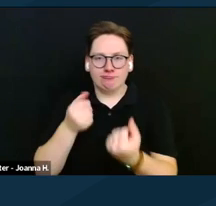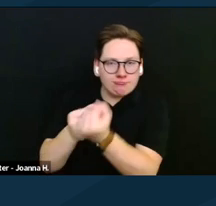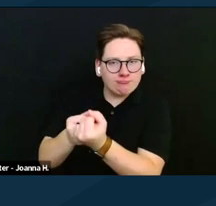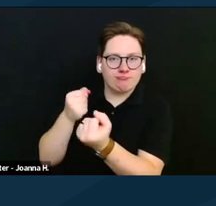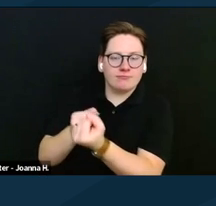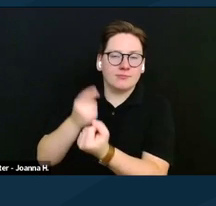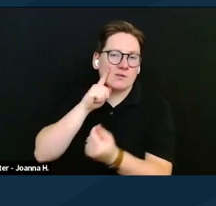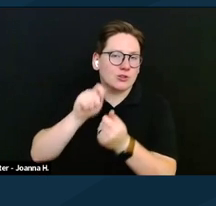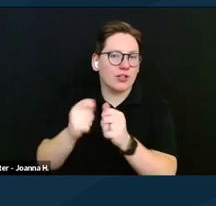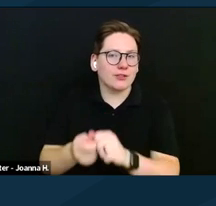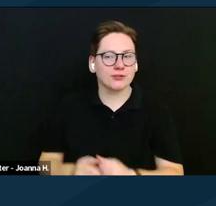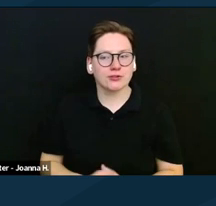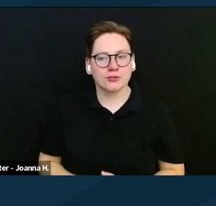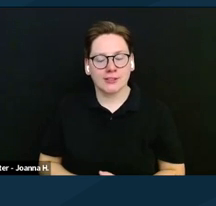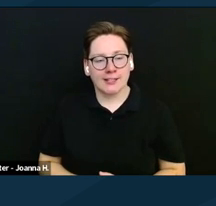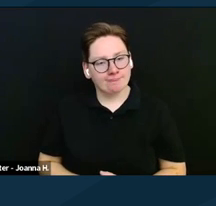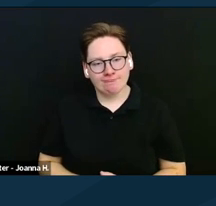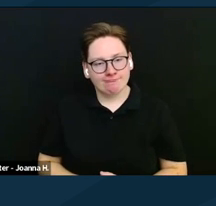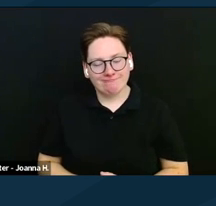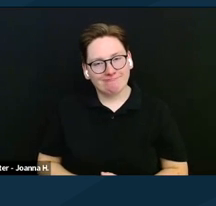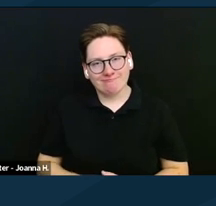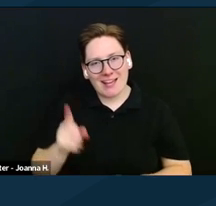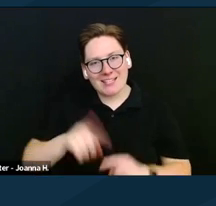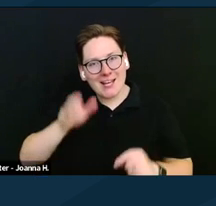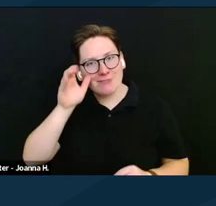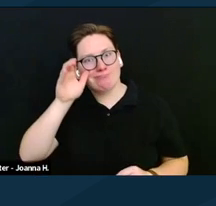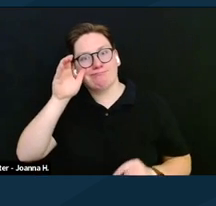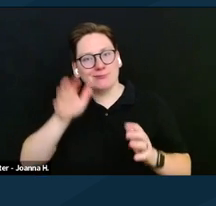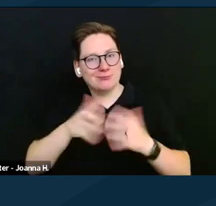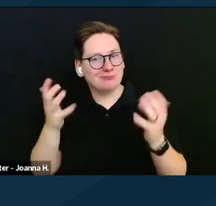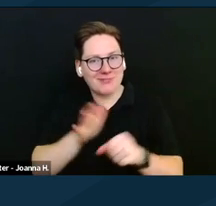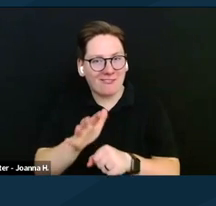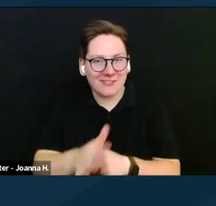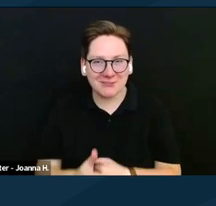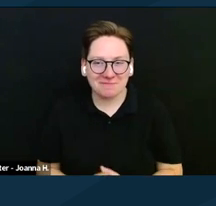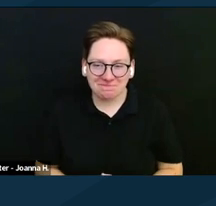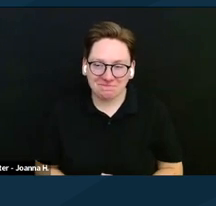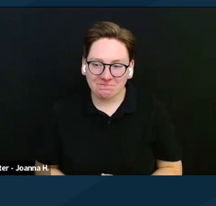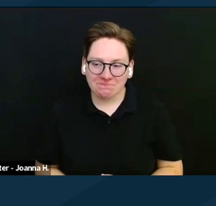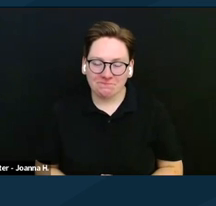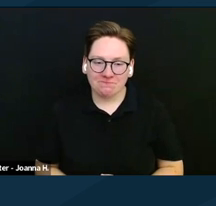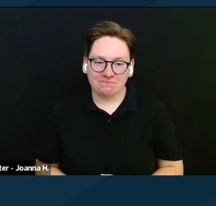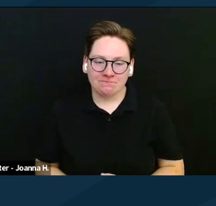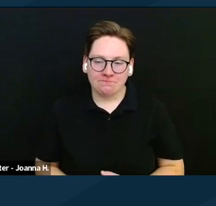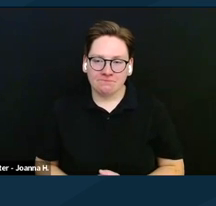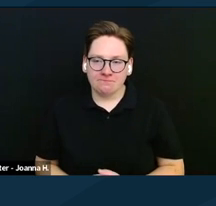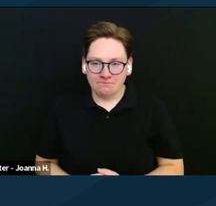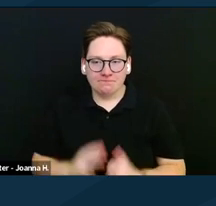I just can't ever get enough. And hopefully, if folks feel the same way,